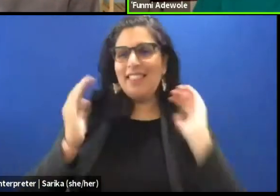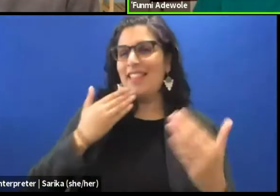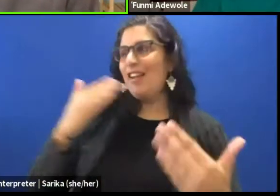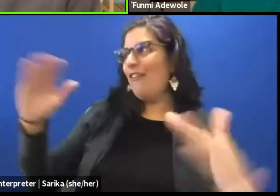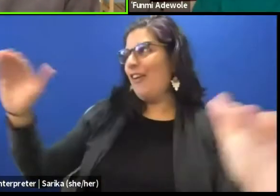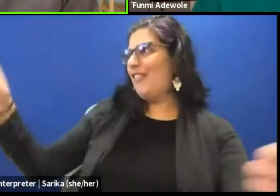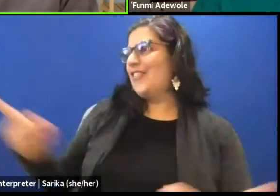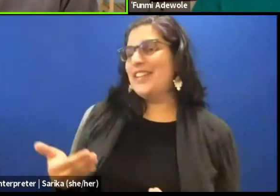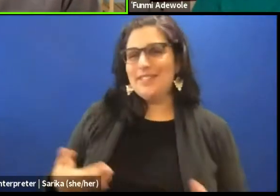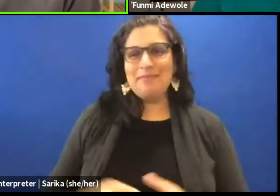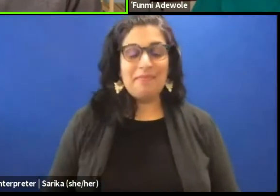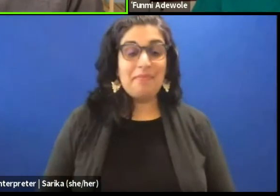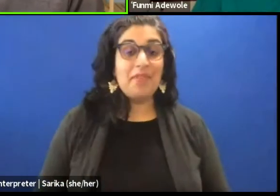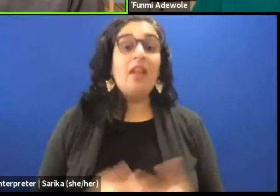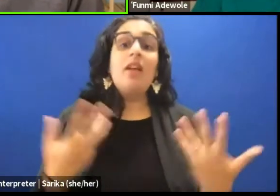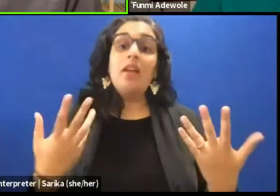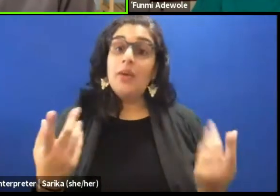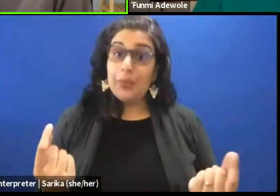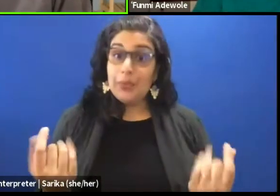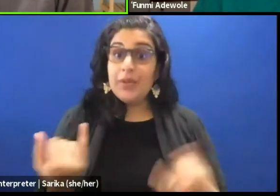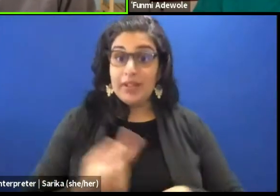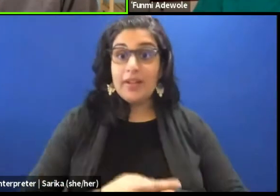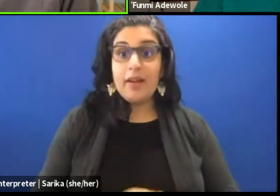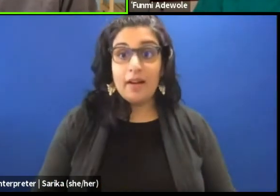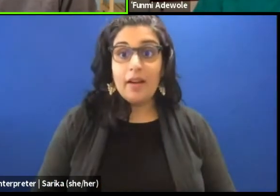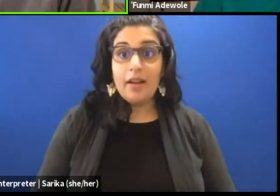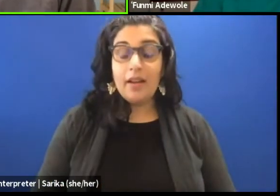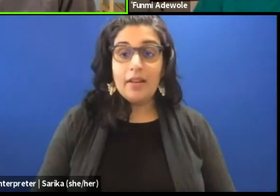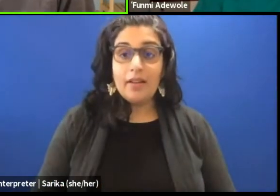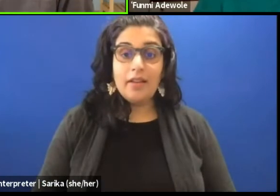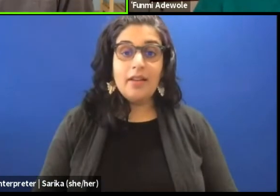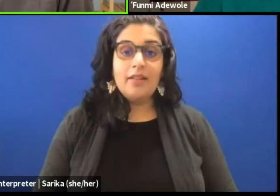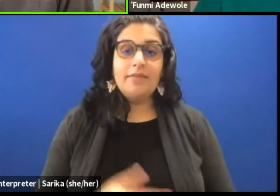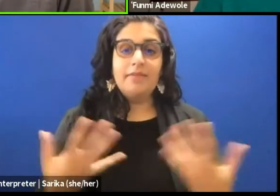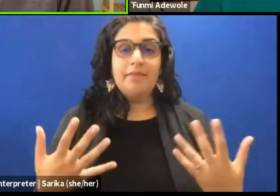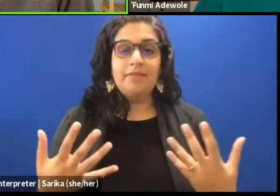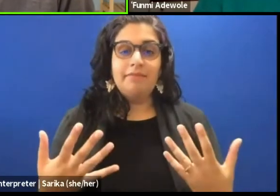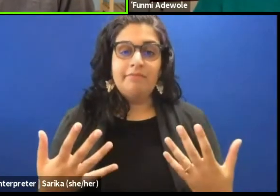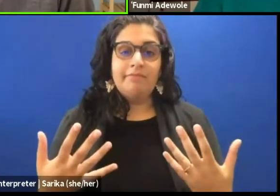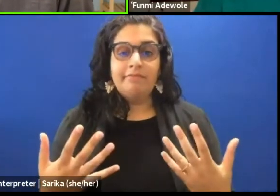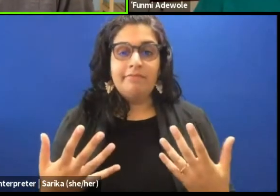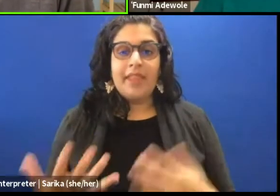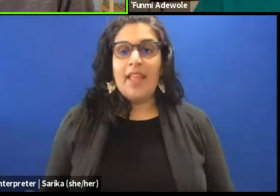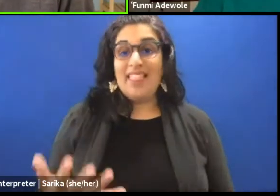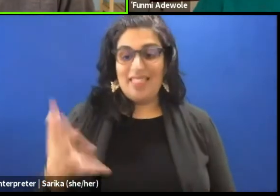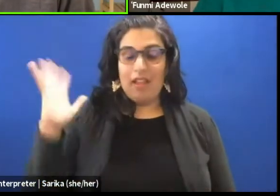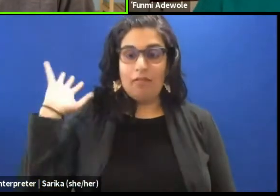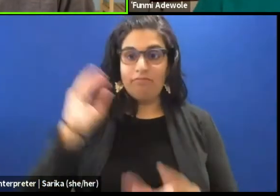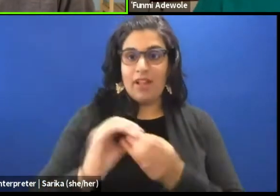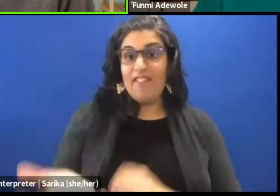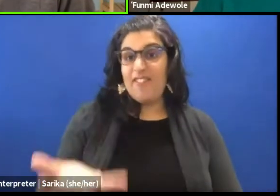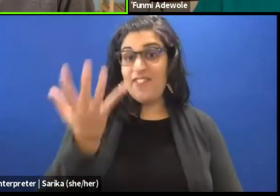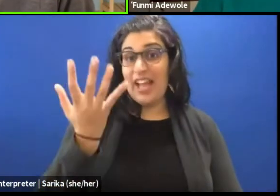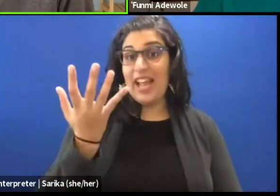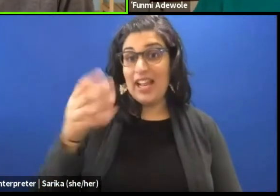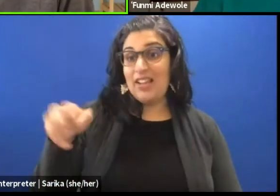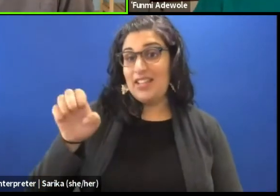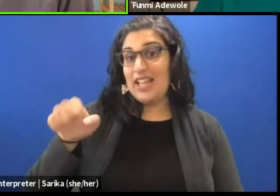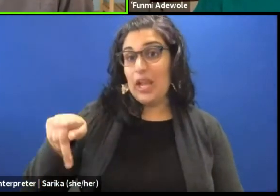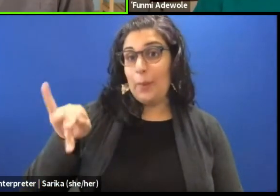Thank you, what we're going to be doing today Funmi is really, this is a five episode and today is the first episode.